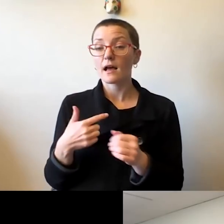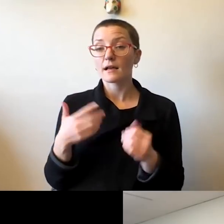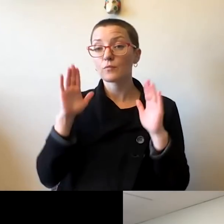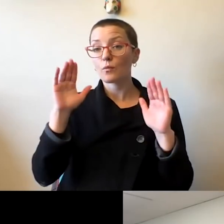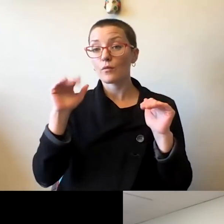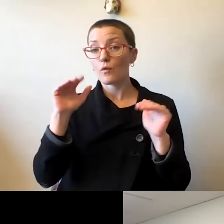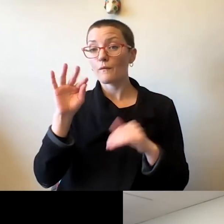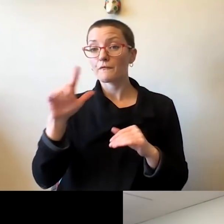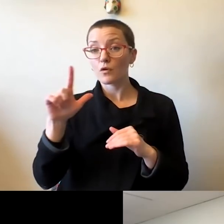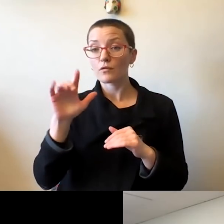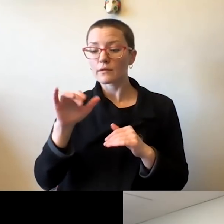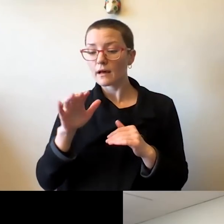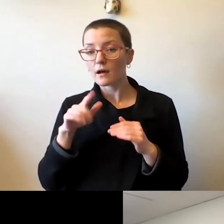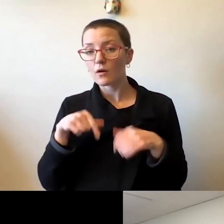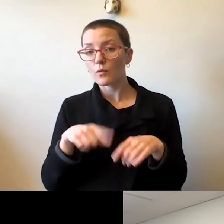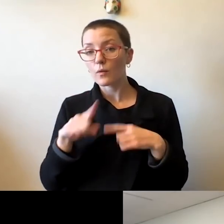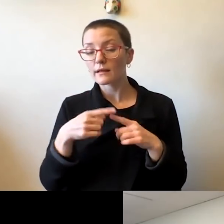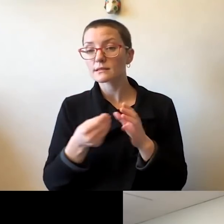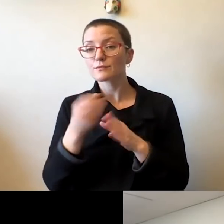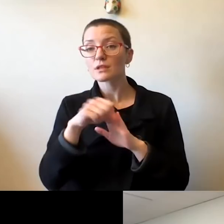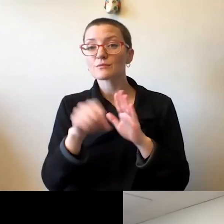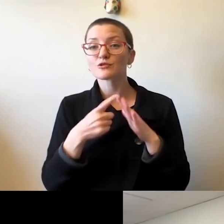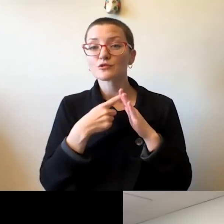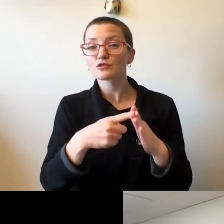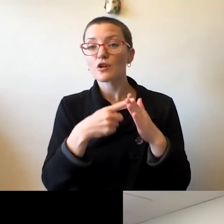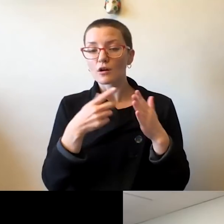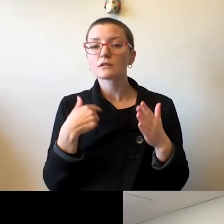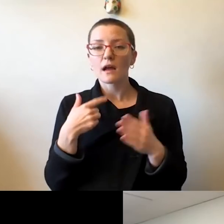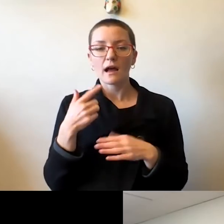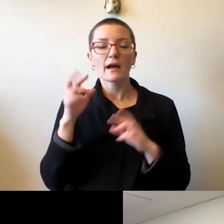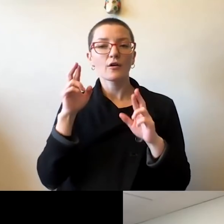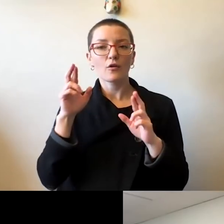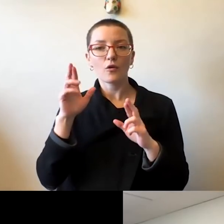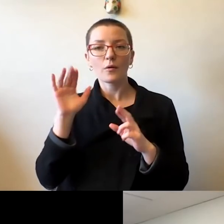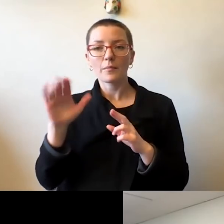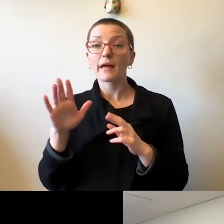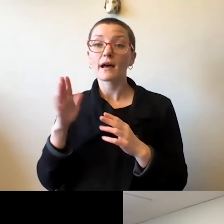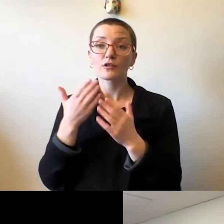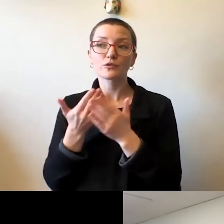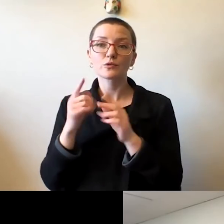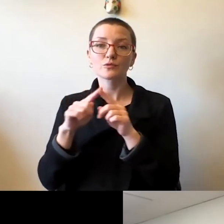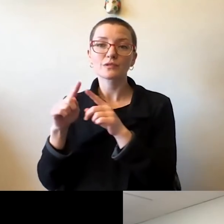into the spring semester, a good deal of new ways is going to become available to us to deal